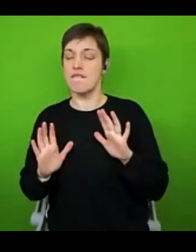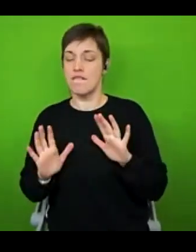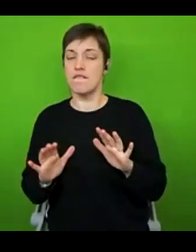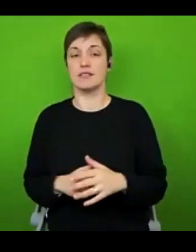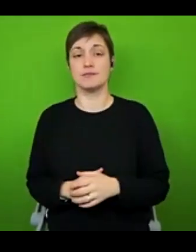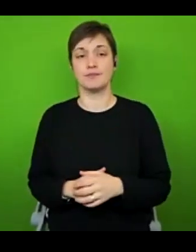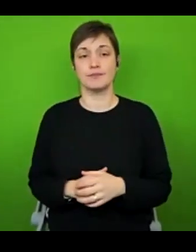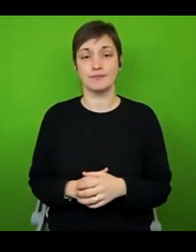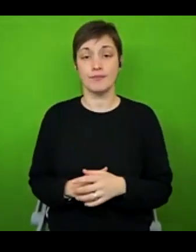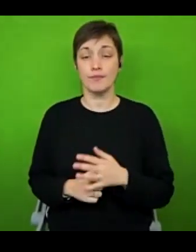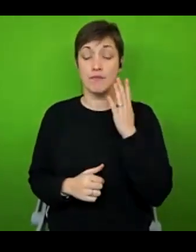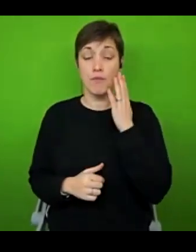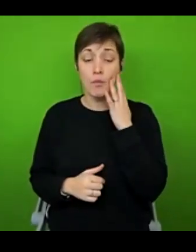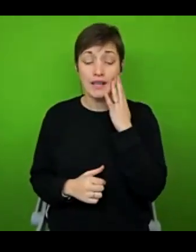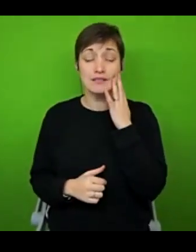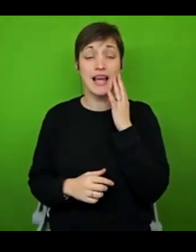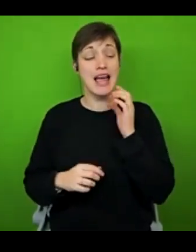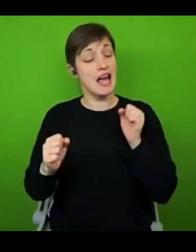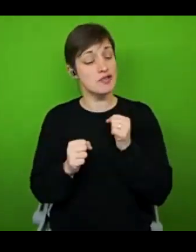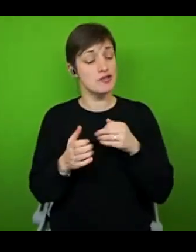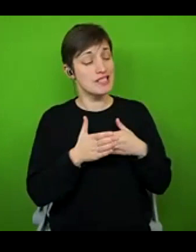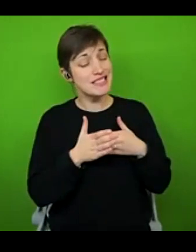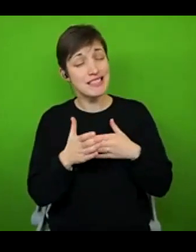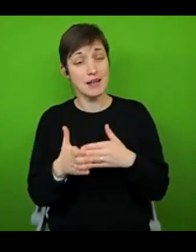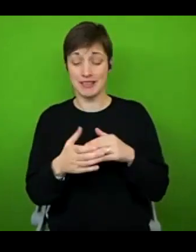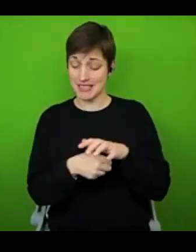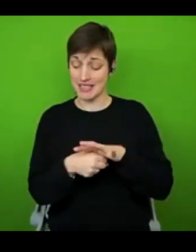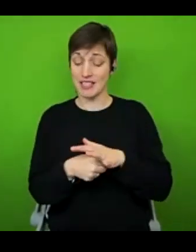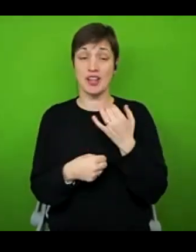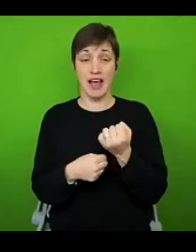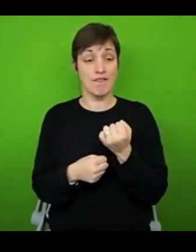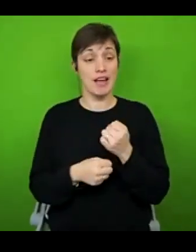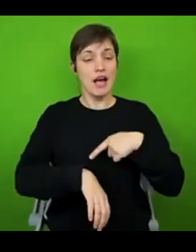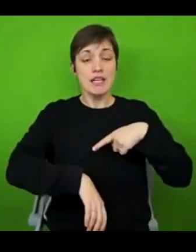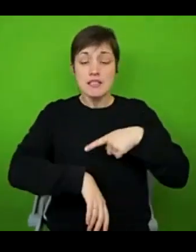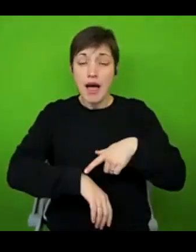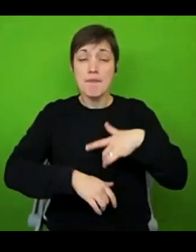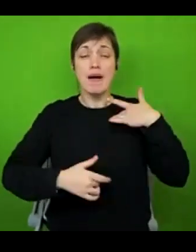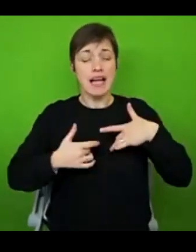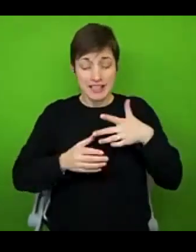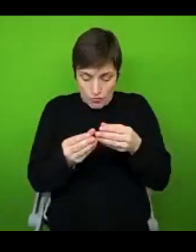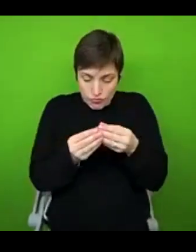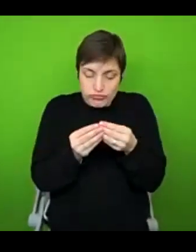you have an energy limiting condition, your time and energy is so incredibly precious, even more precious